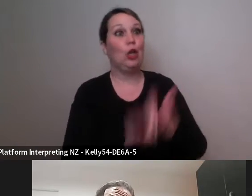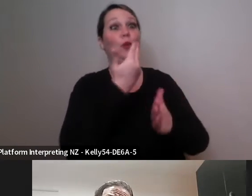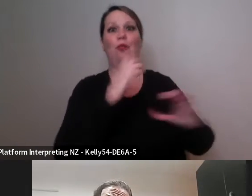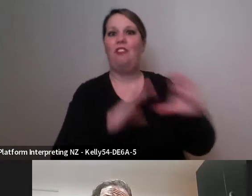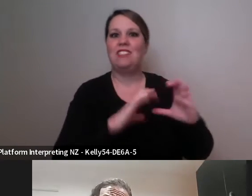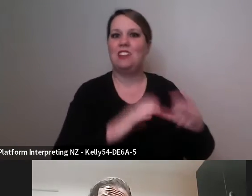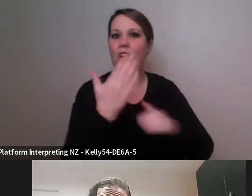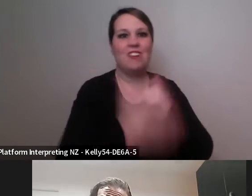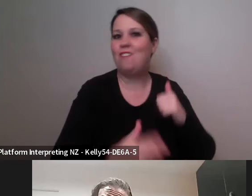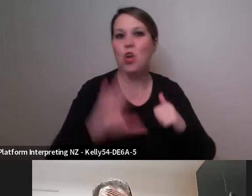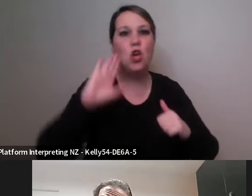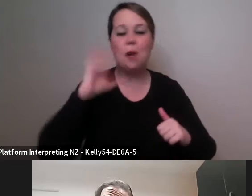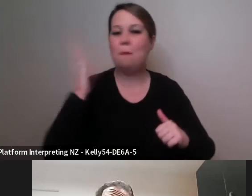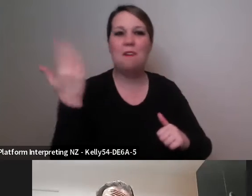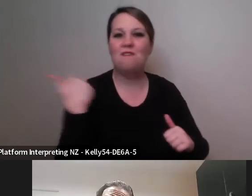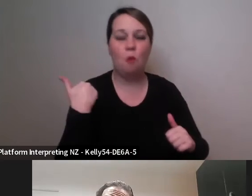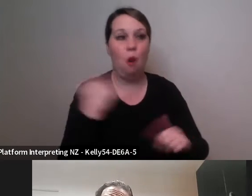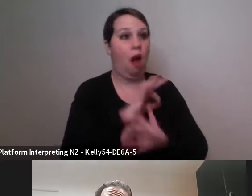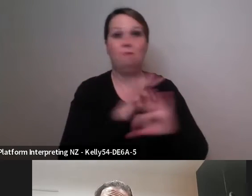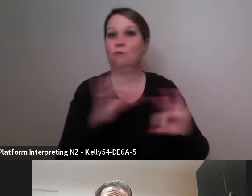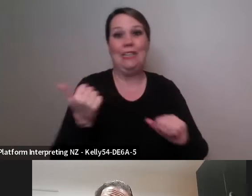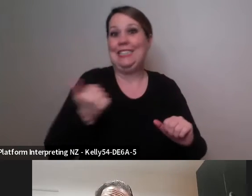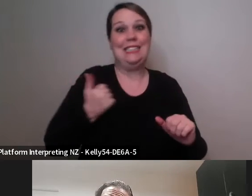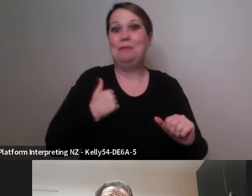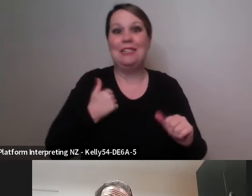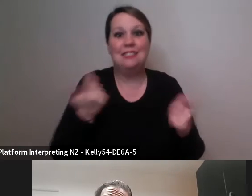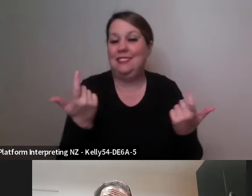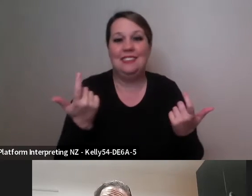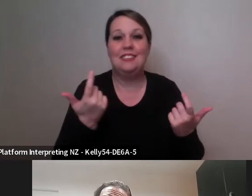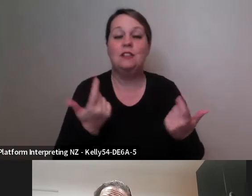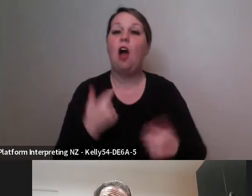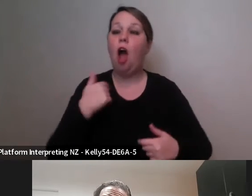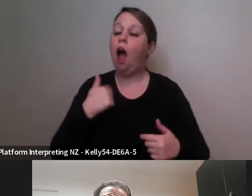to places that I wouldn't expect, often I go in with an idea and a concept as I mentioned for the